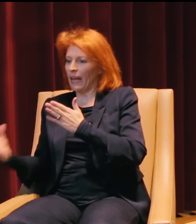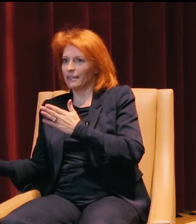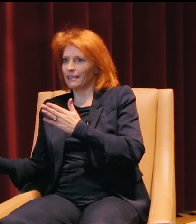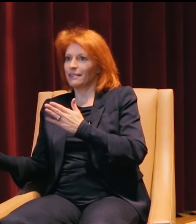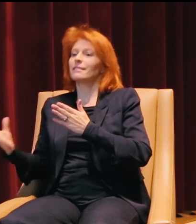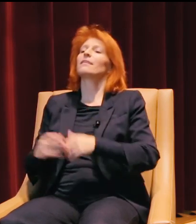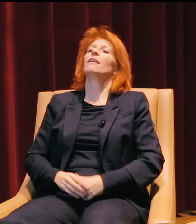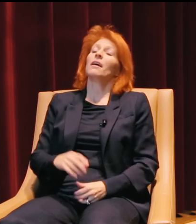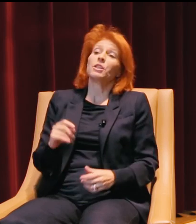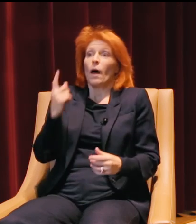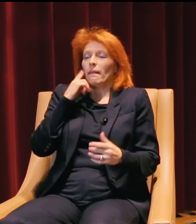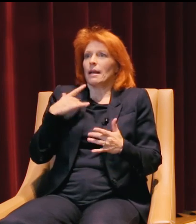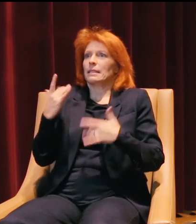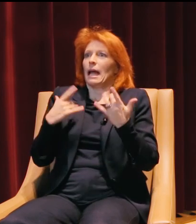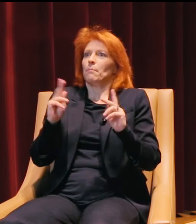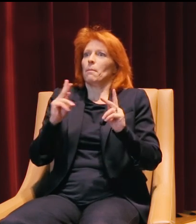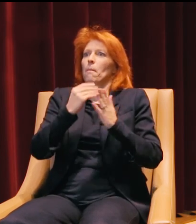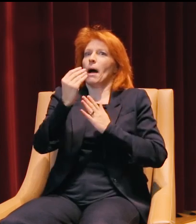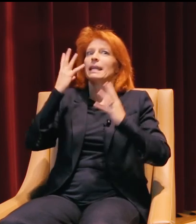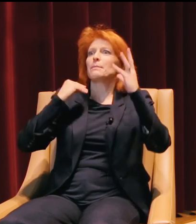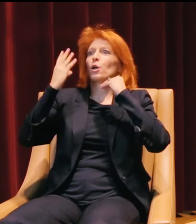So it would be exciting to see that go far.